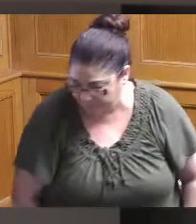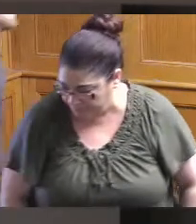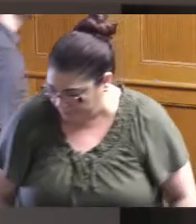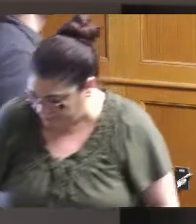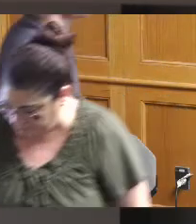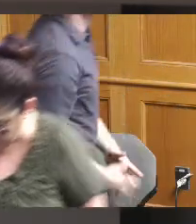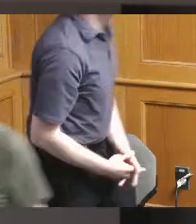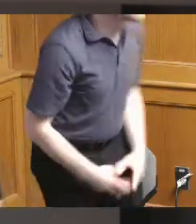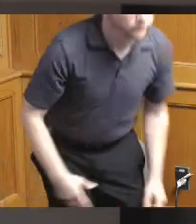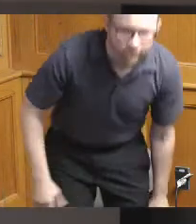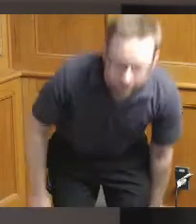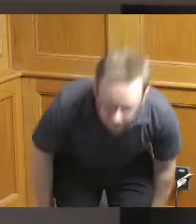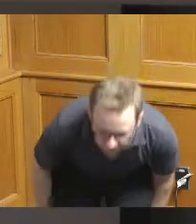sorry I know you were on the roll so